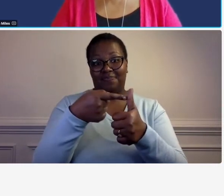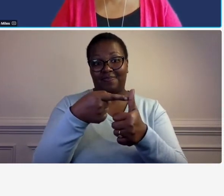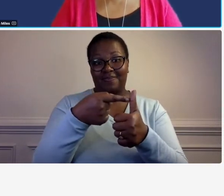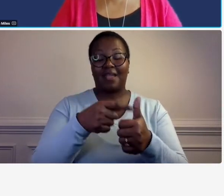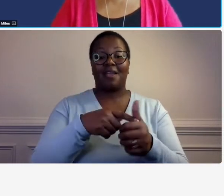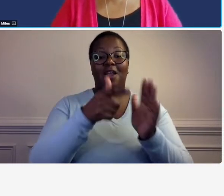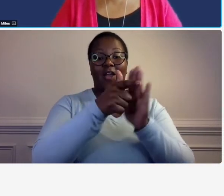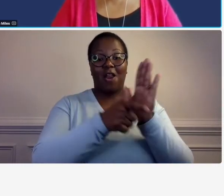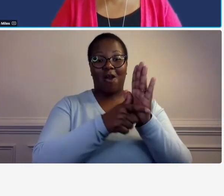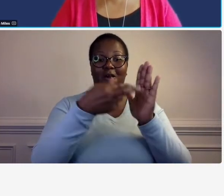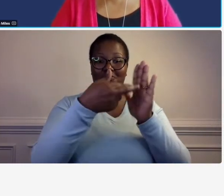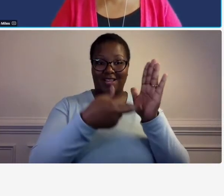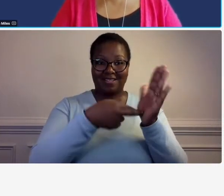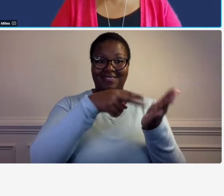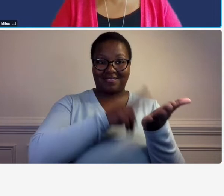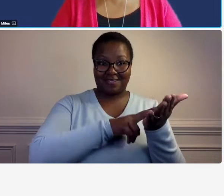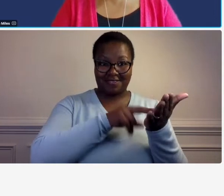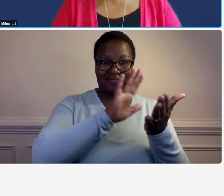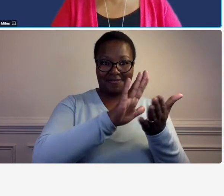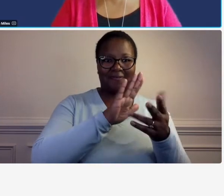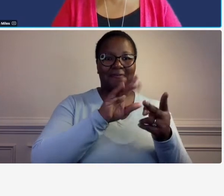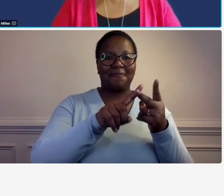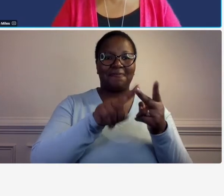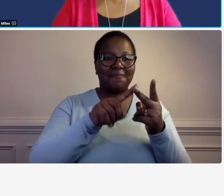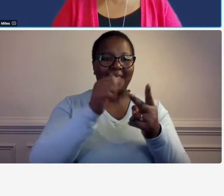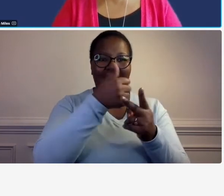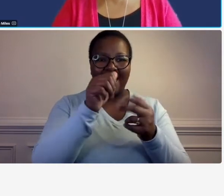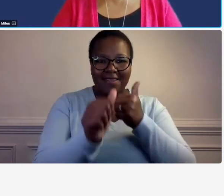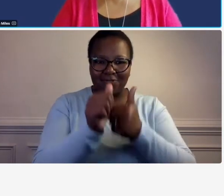risk of misallocation and mischarges are minimized and contract allocations and